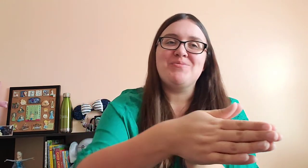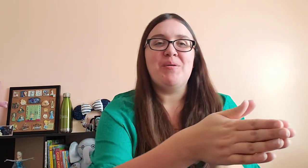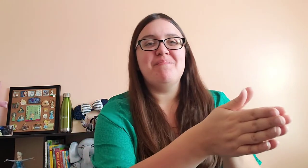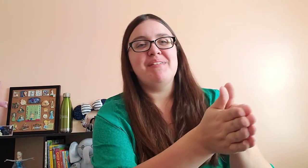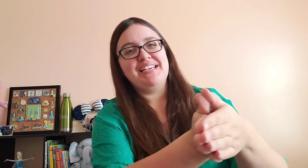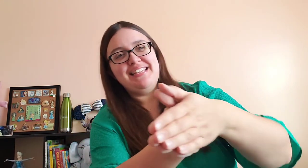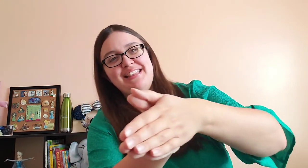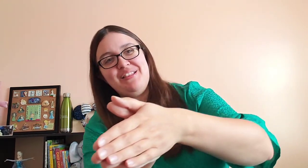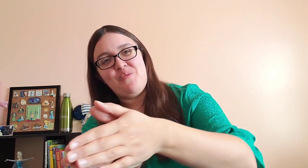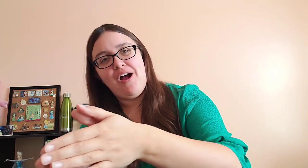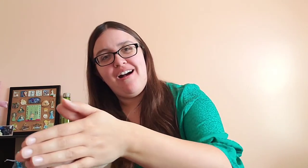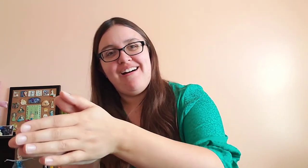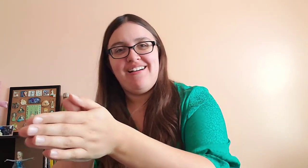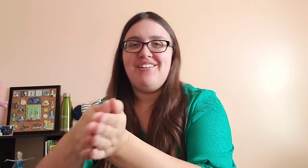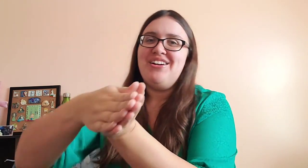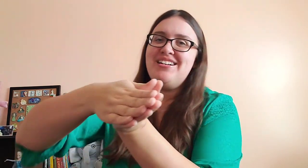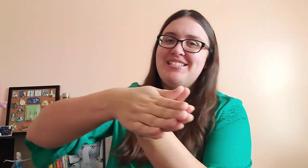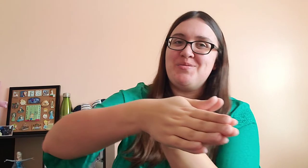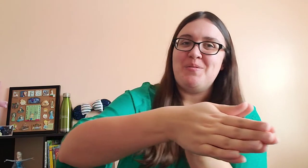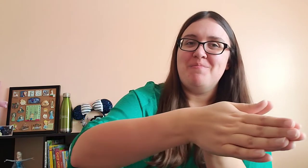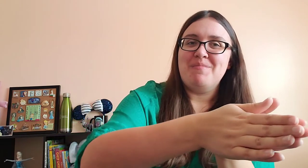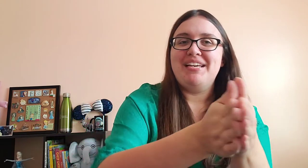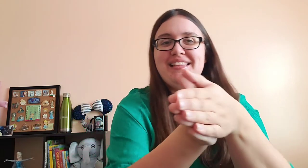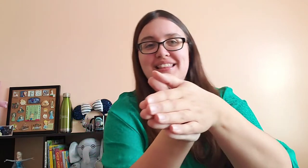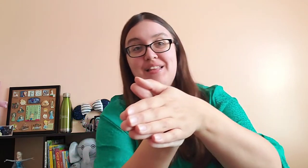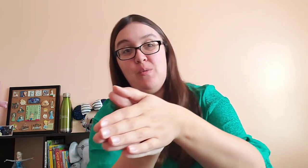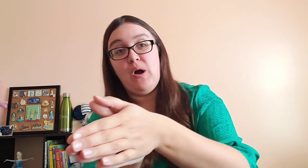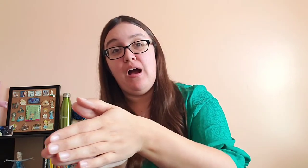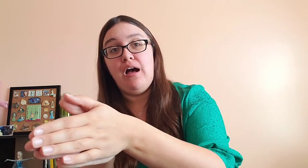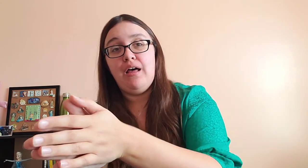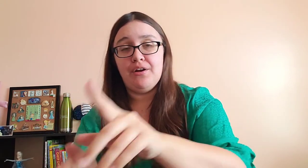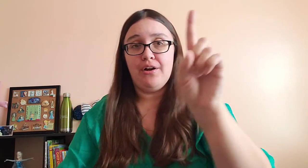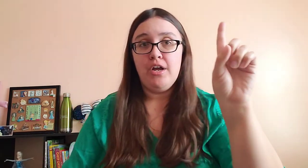swimming in the water, swimming in the water.